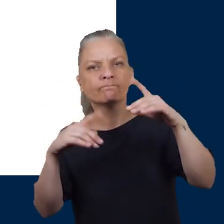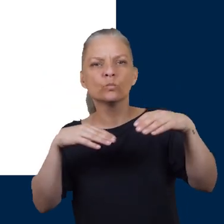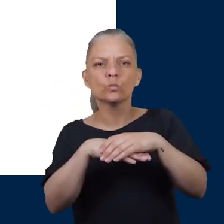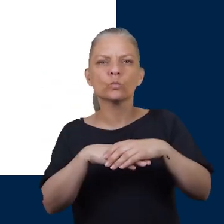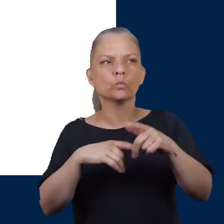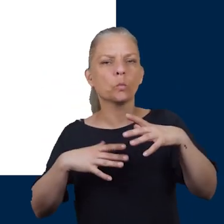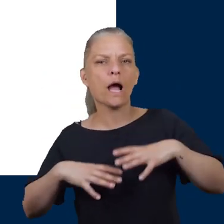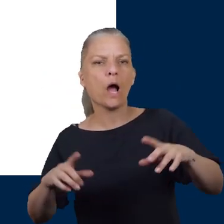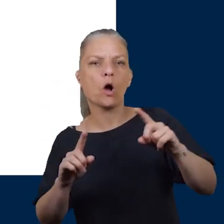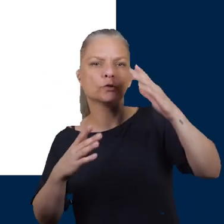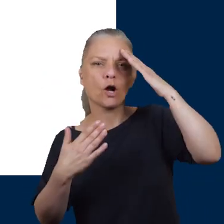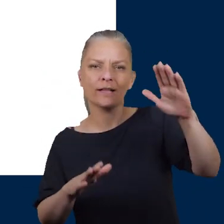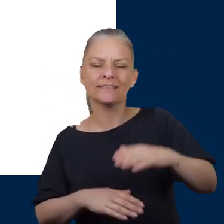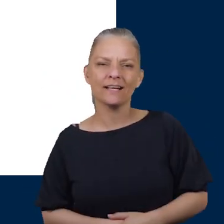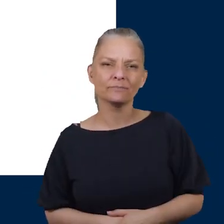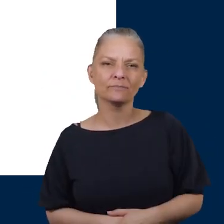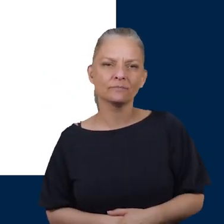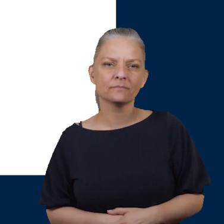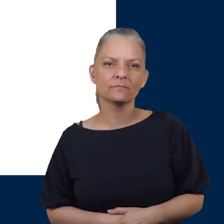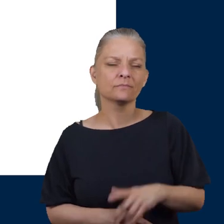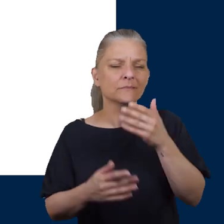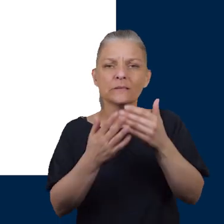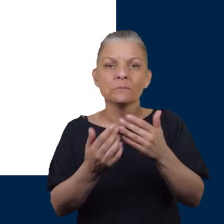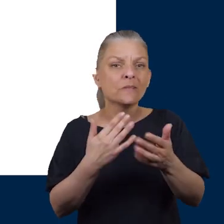So just think of the footwear you're going to wear when you're on holiday it doesn't